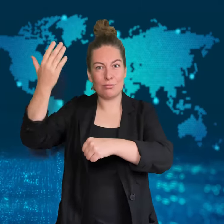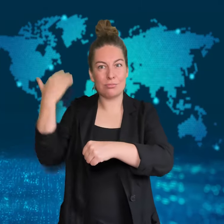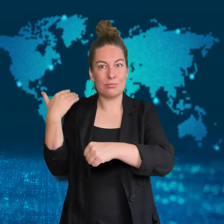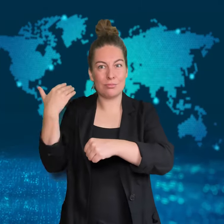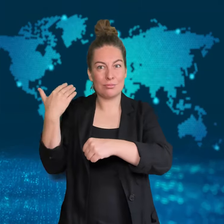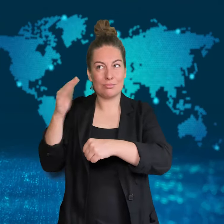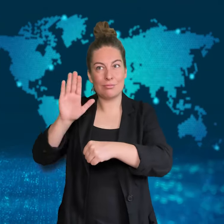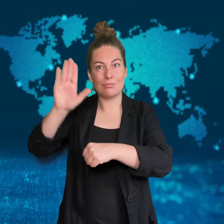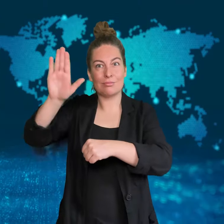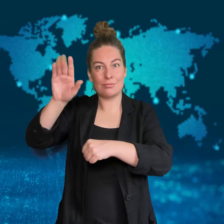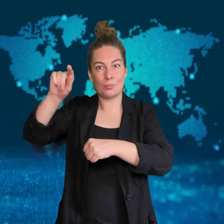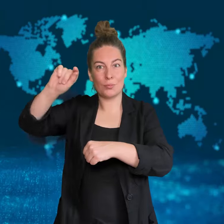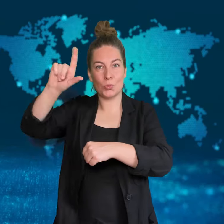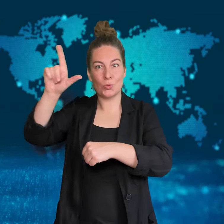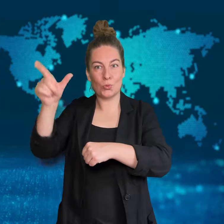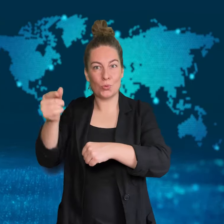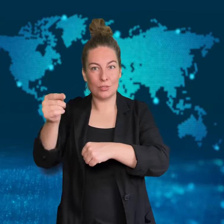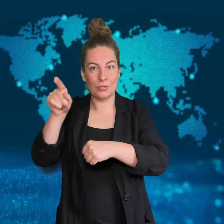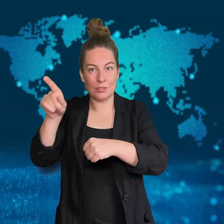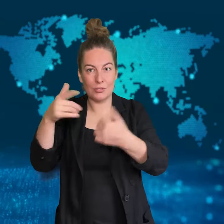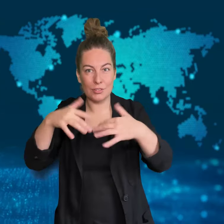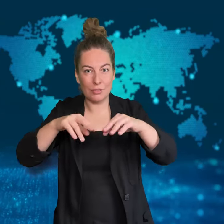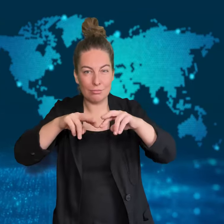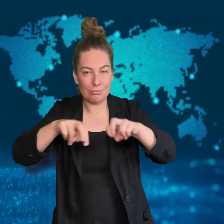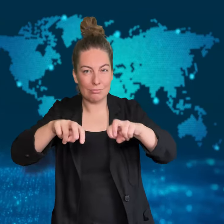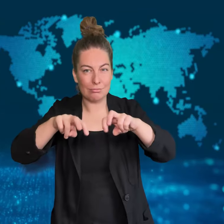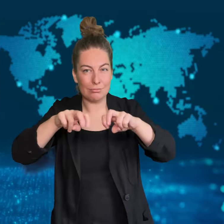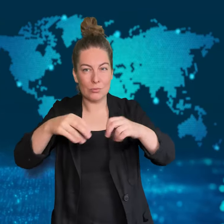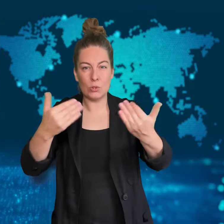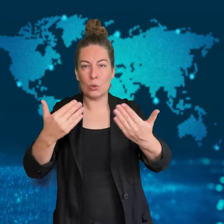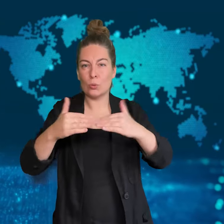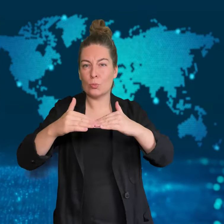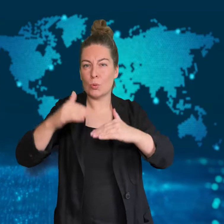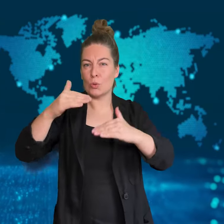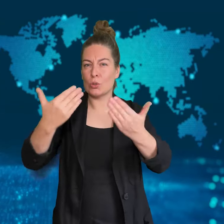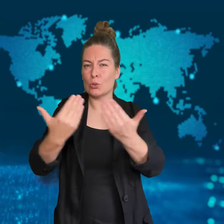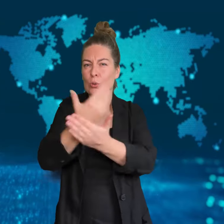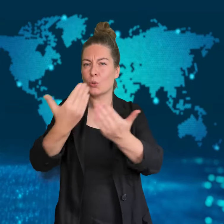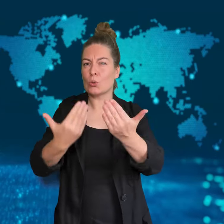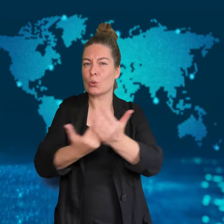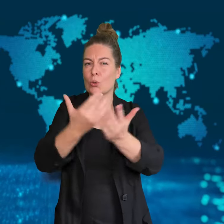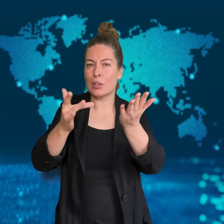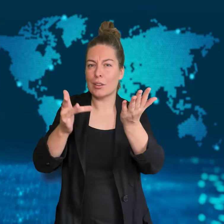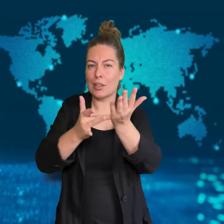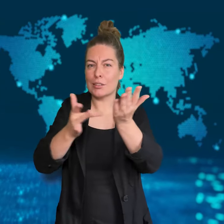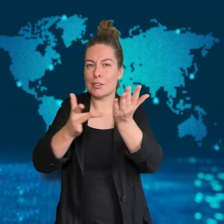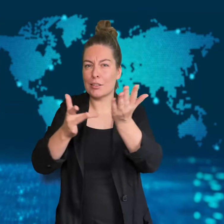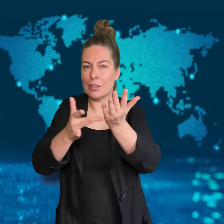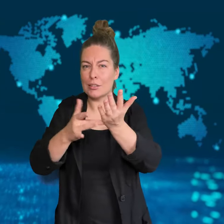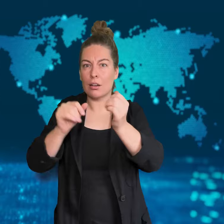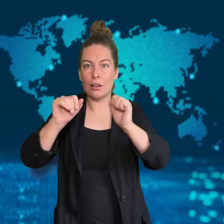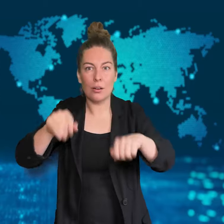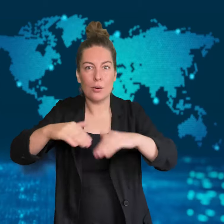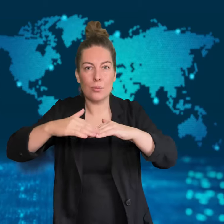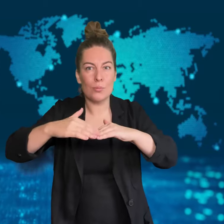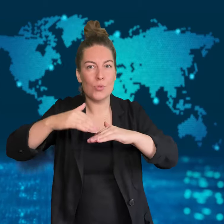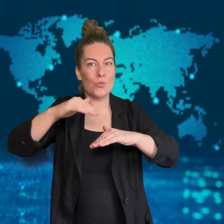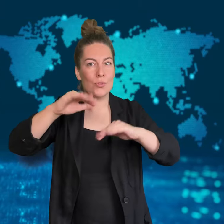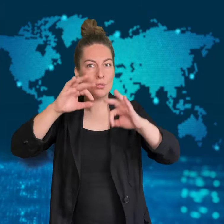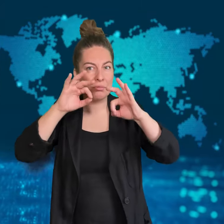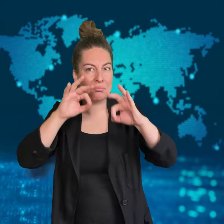Technology has developed since then which has allowed for the analysis of